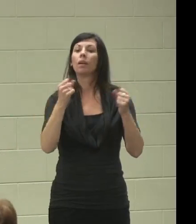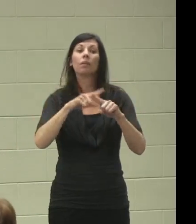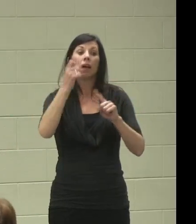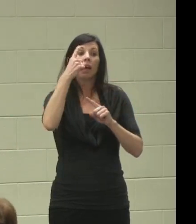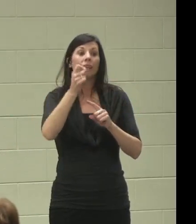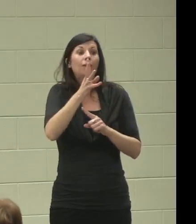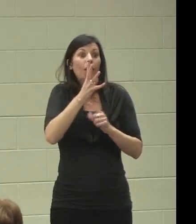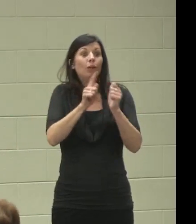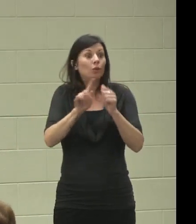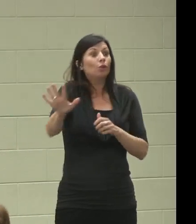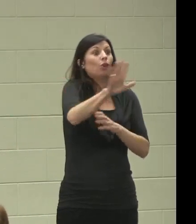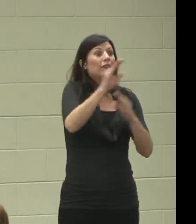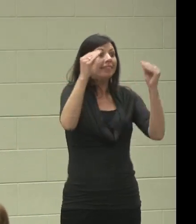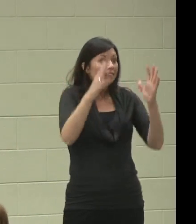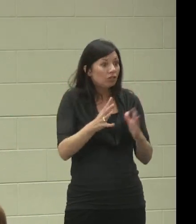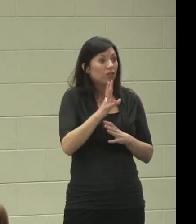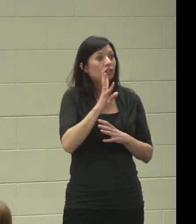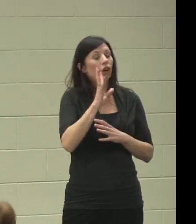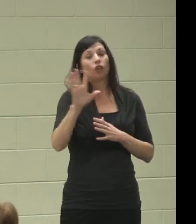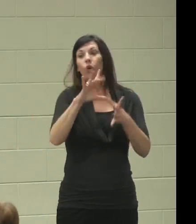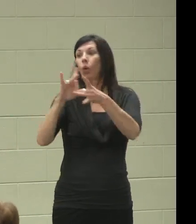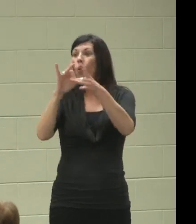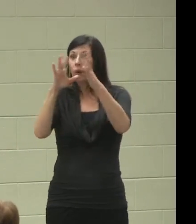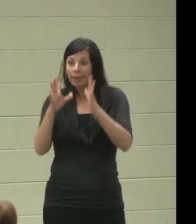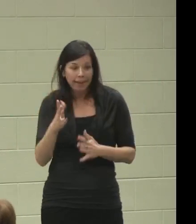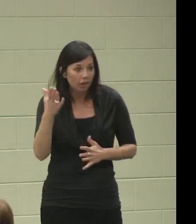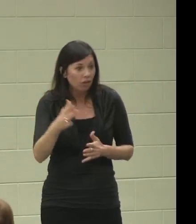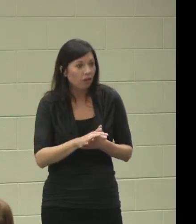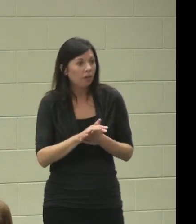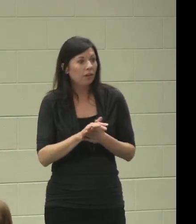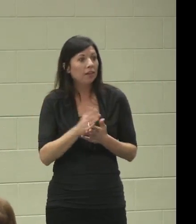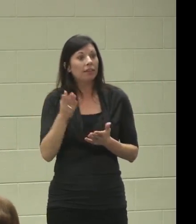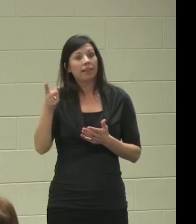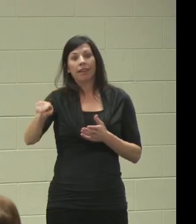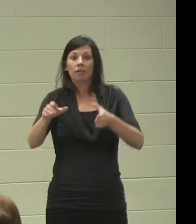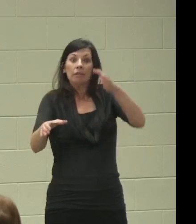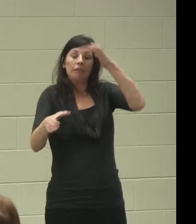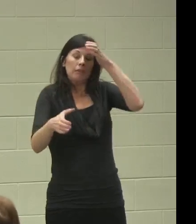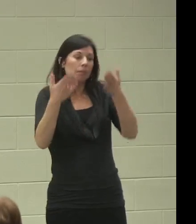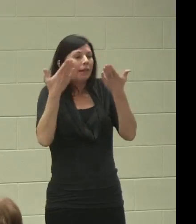talking to your transition coordinators. They might not know everything, but they try their best,